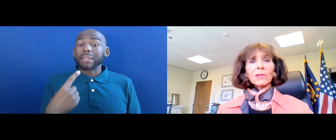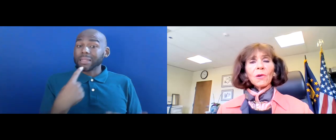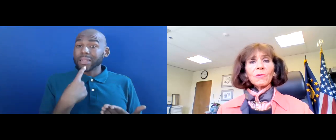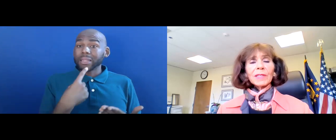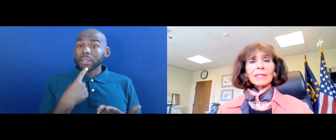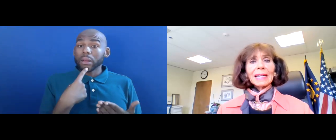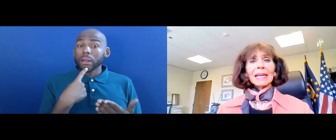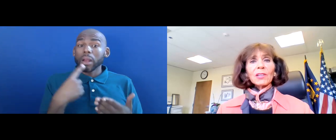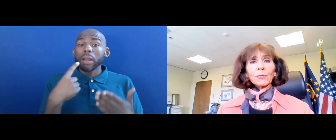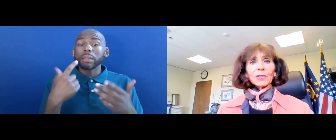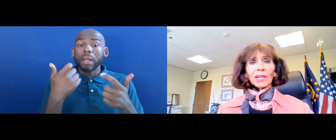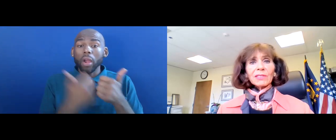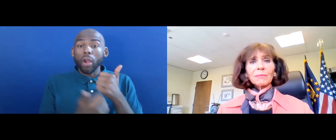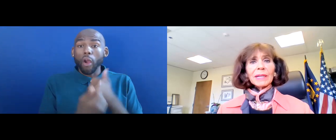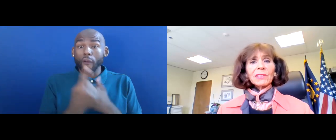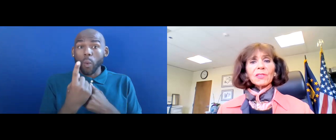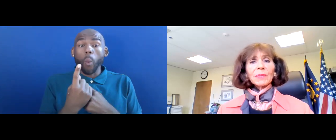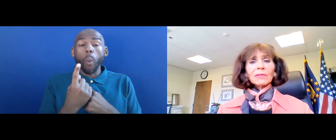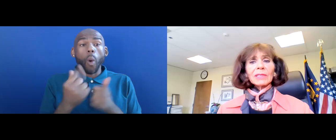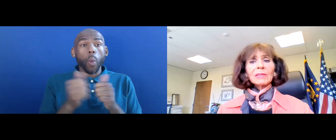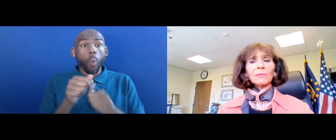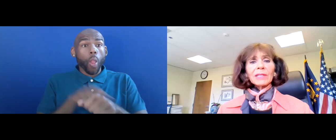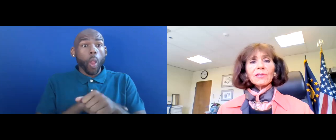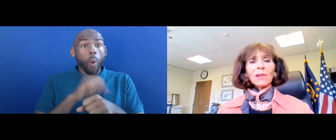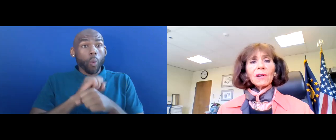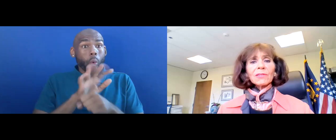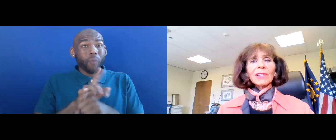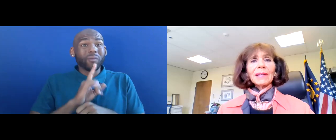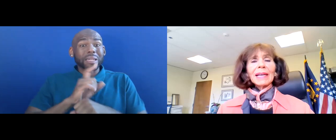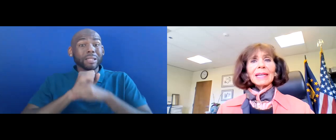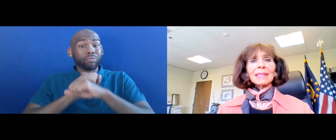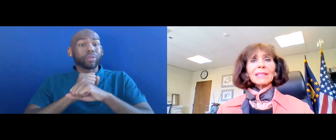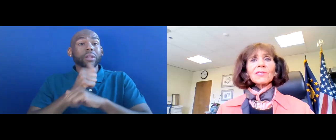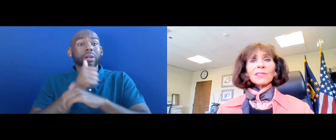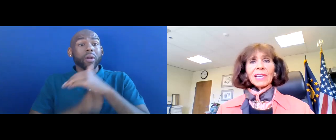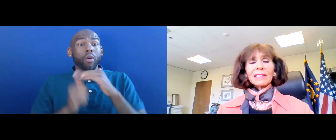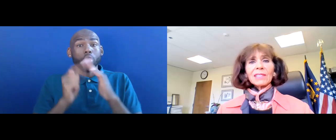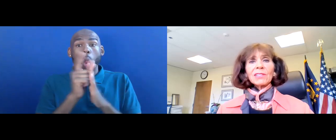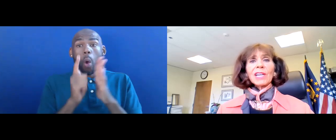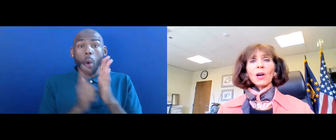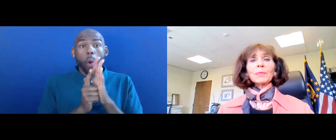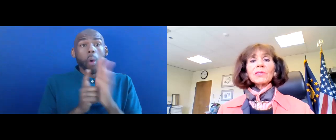LONG COVID IS PROTECTED BY DISABILITY RIGHTS LAWS, IT IS INTENDED TO HELP